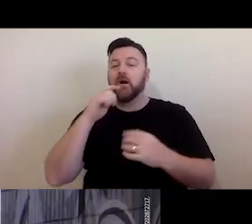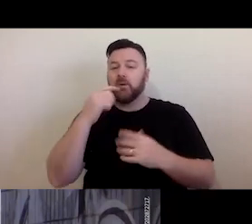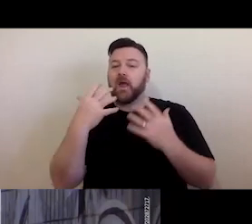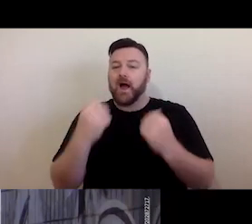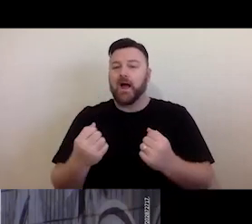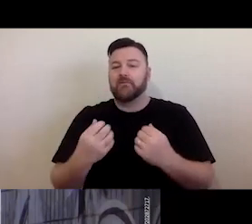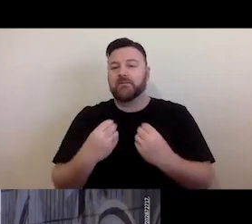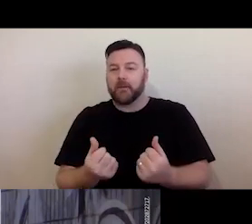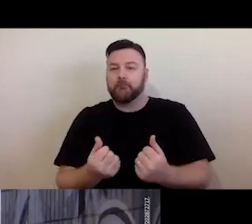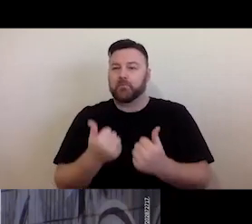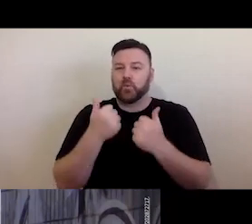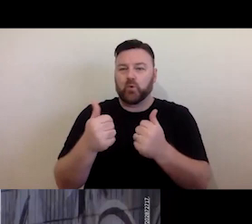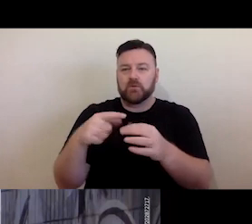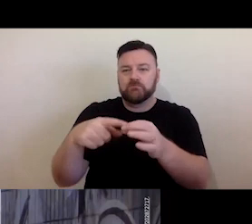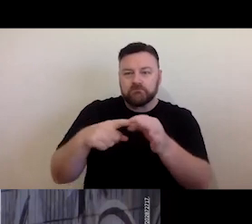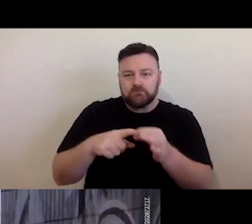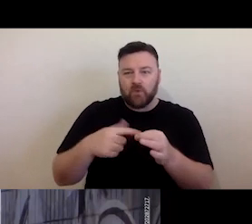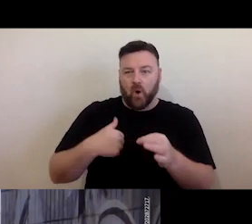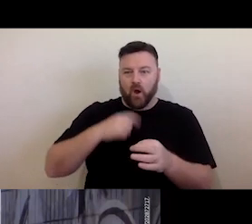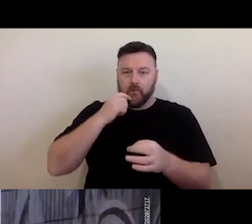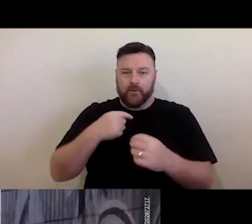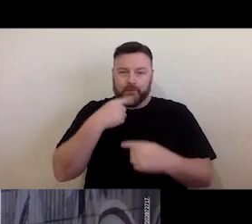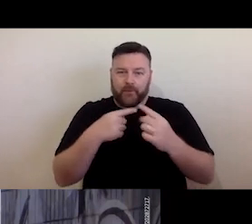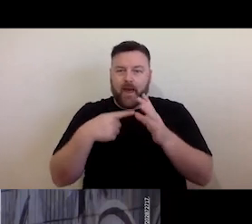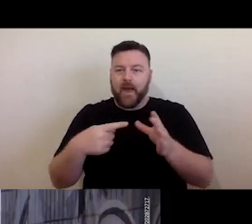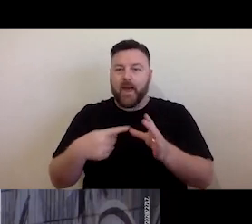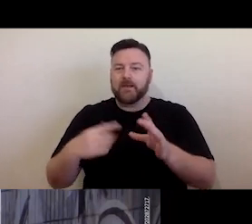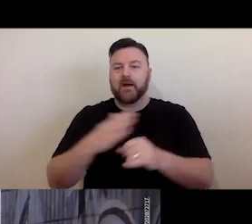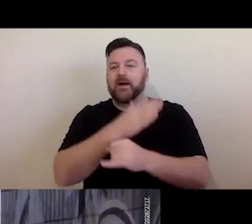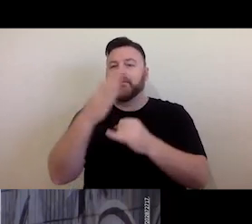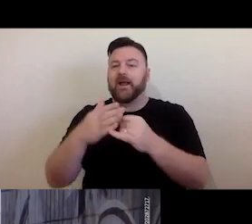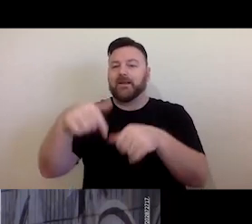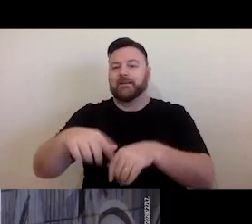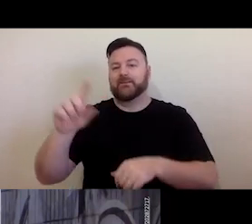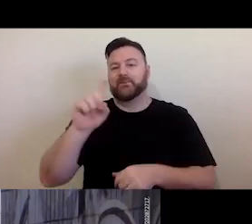more pertinent questions related to topics we talk about and jump in with those as we go.